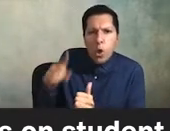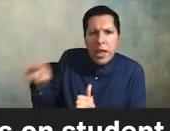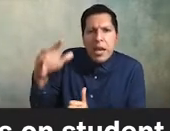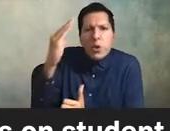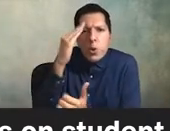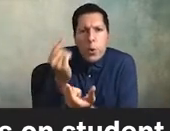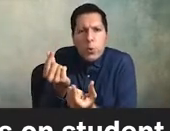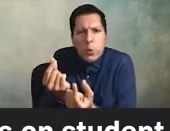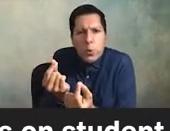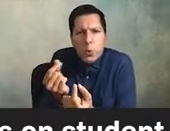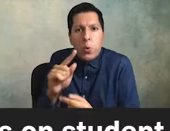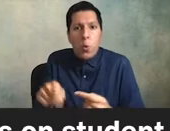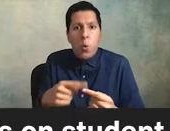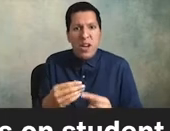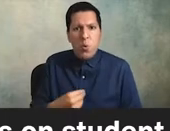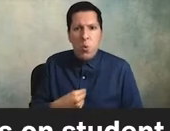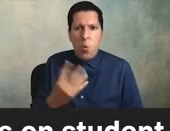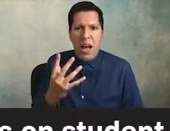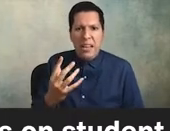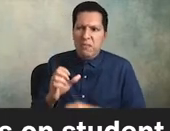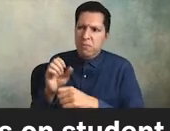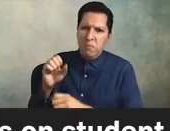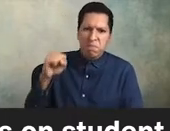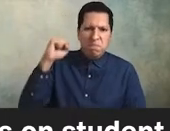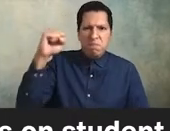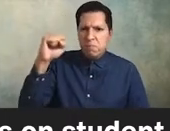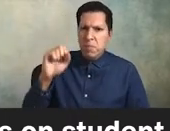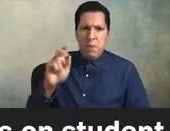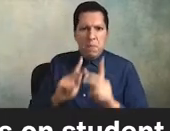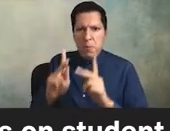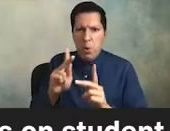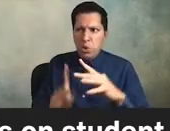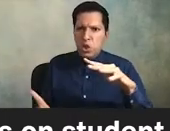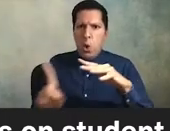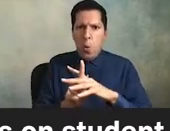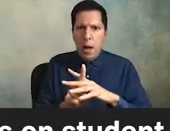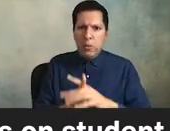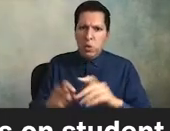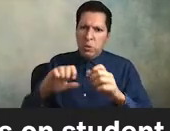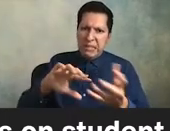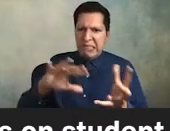when white nationalists and white supremacists show up to poison the campus community hmm these